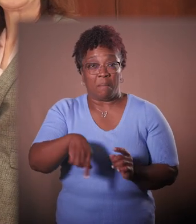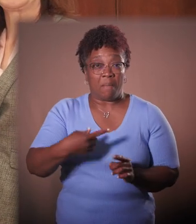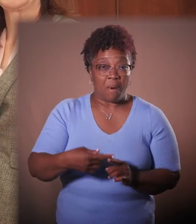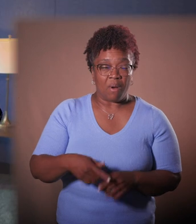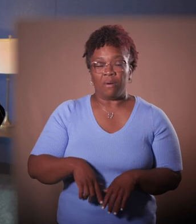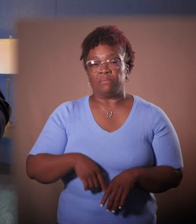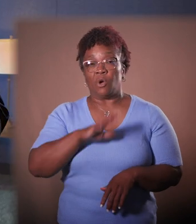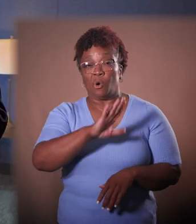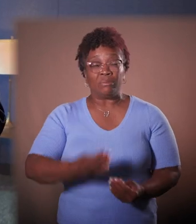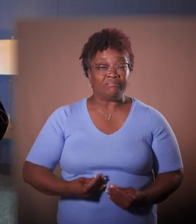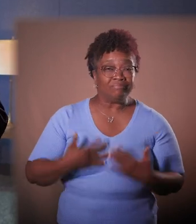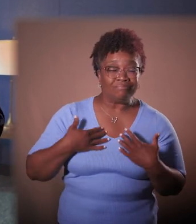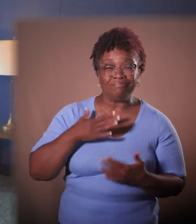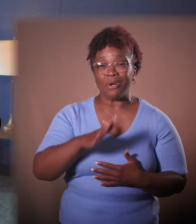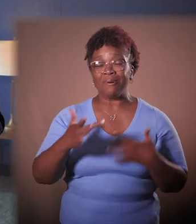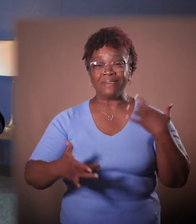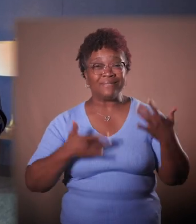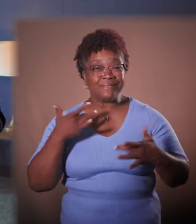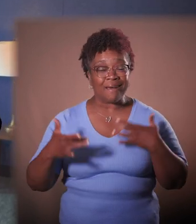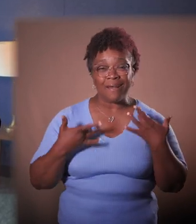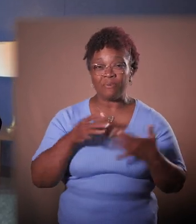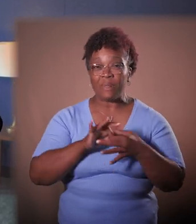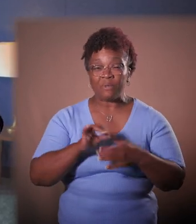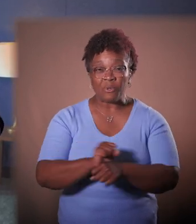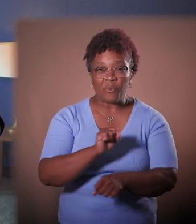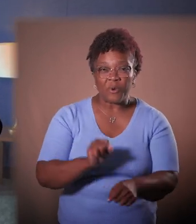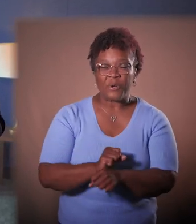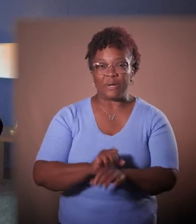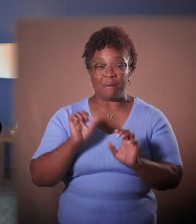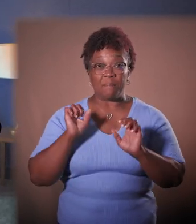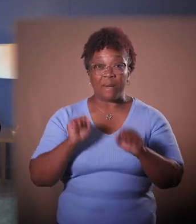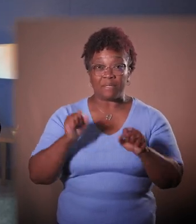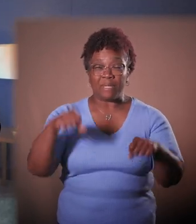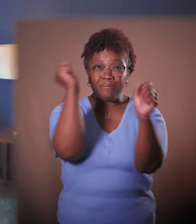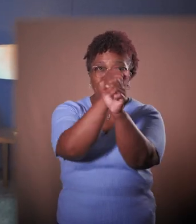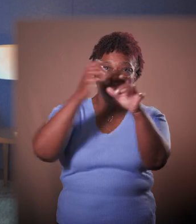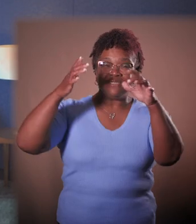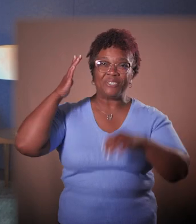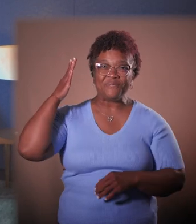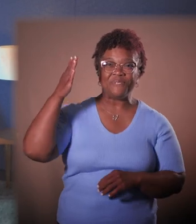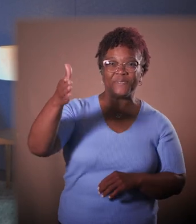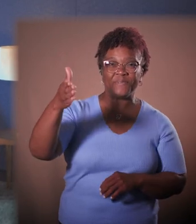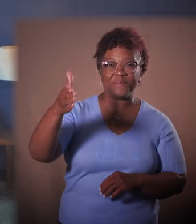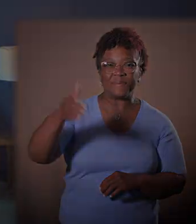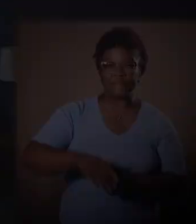What inspires and excites her about the office and what possibilities she sees ahead.